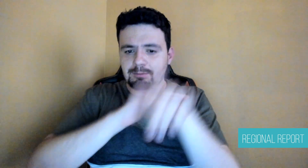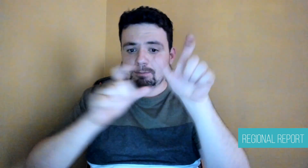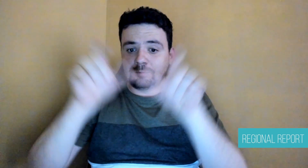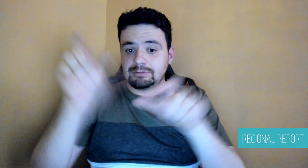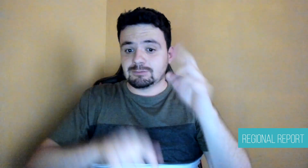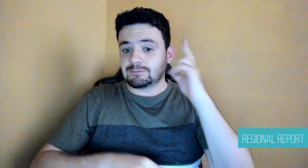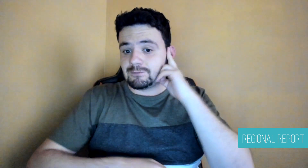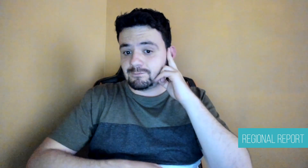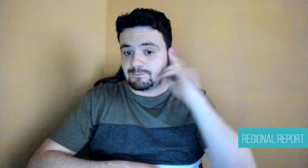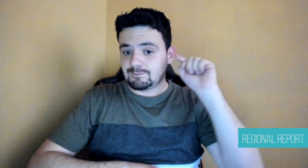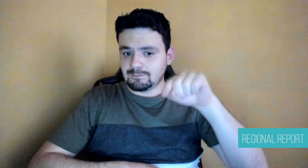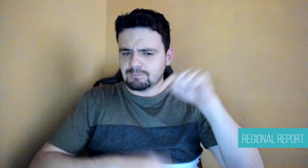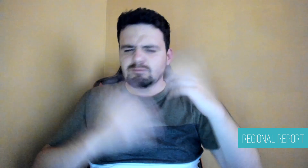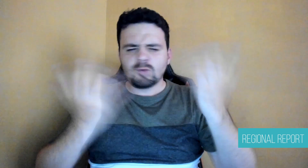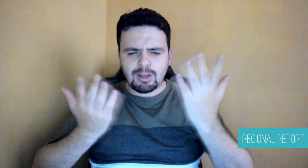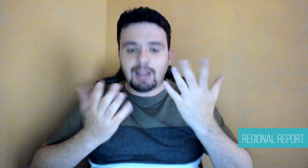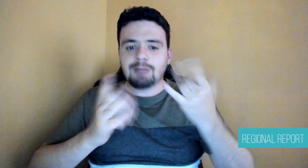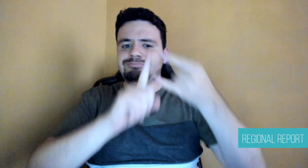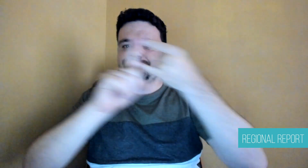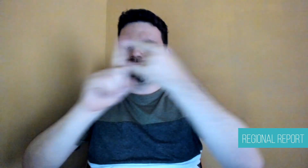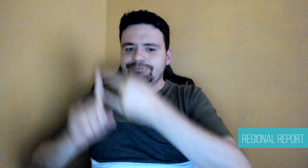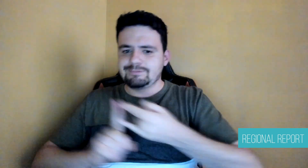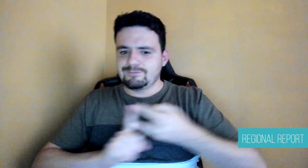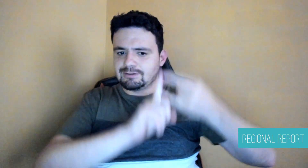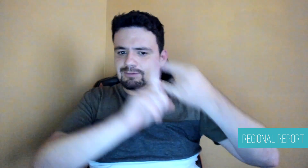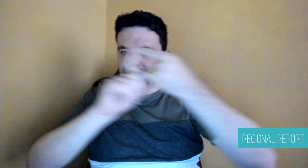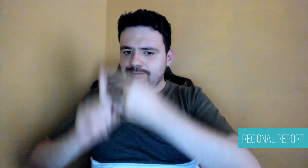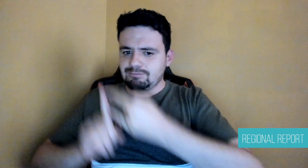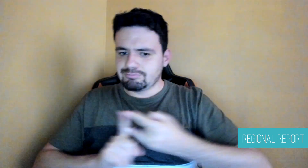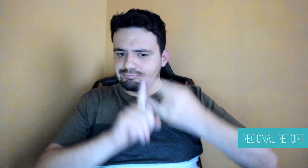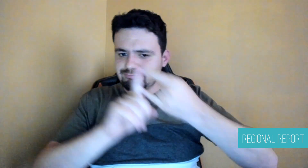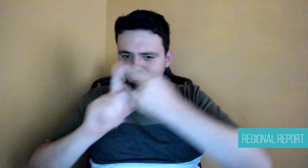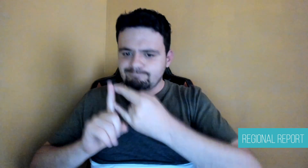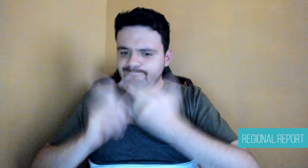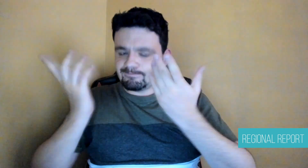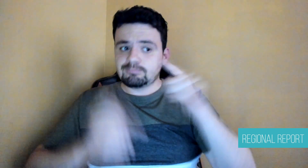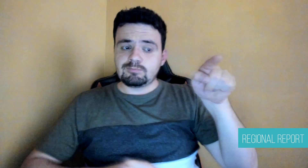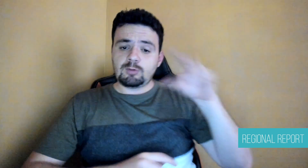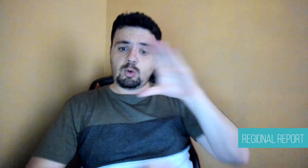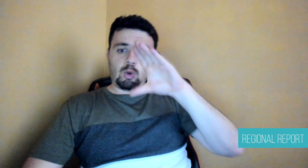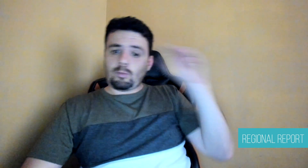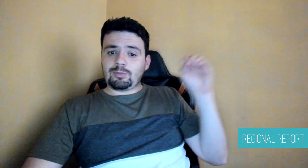hearing disabilities. The company already had executives